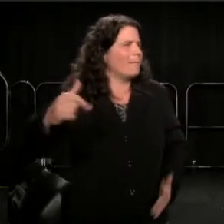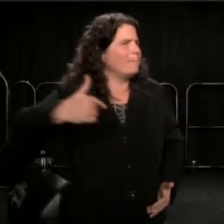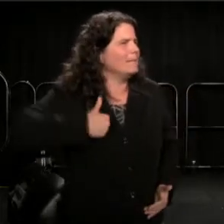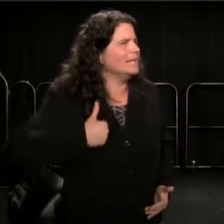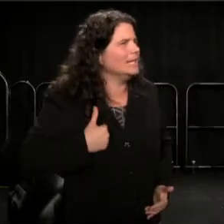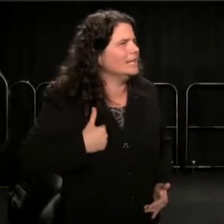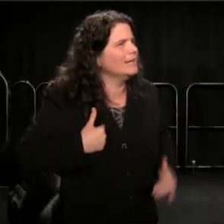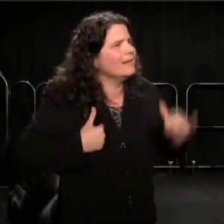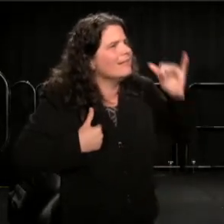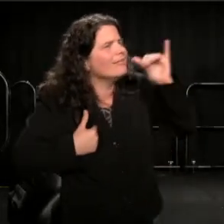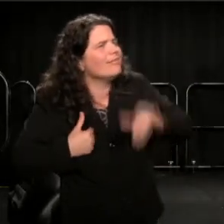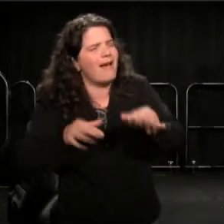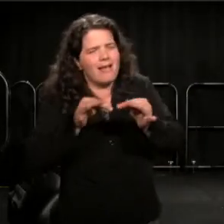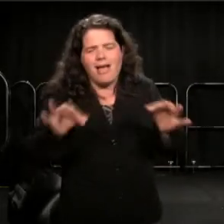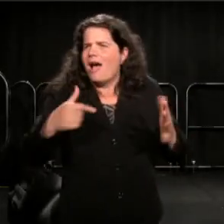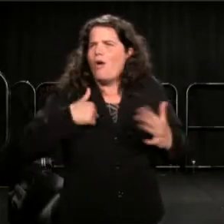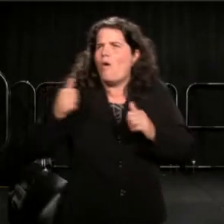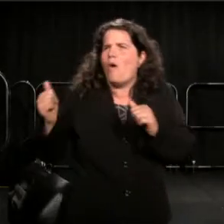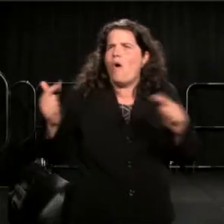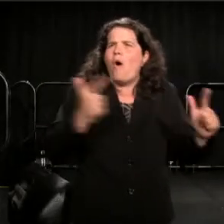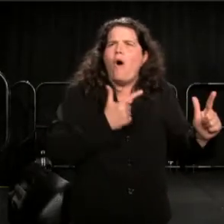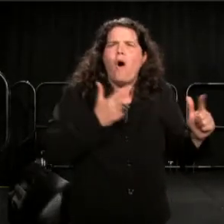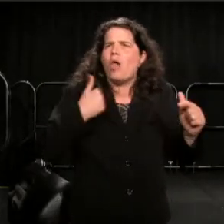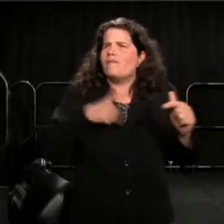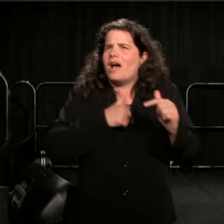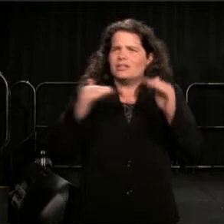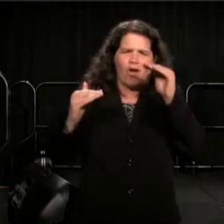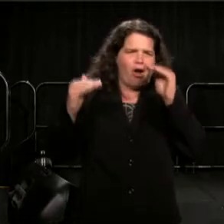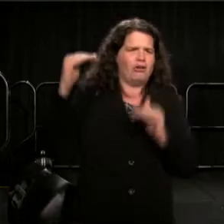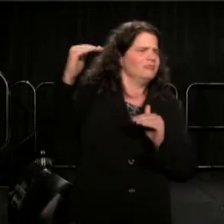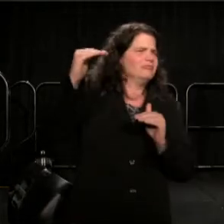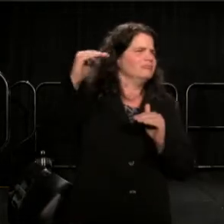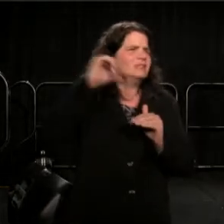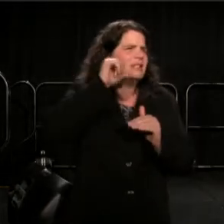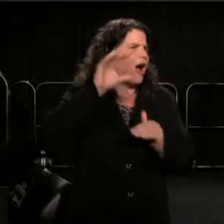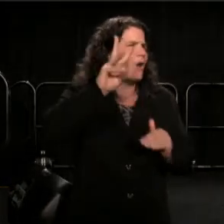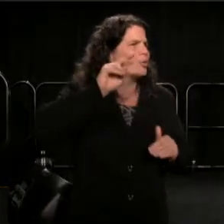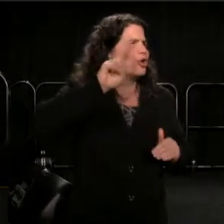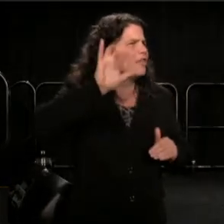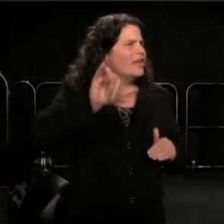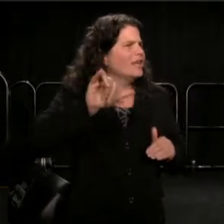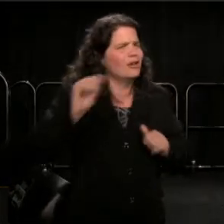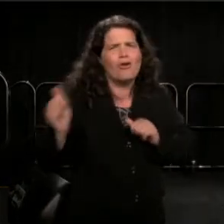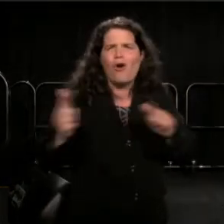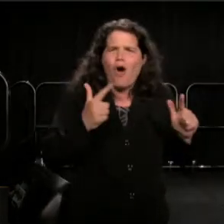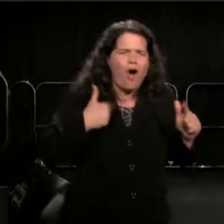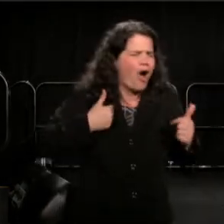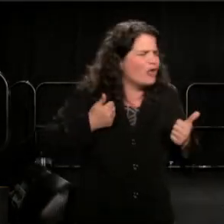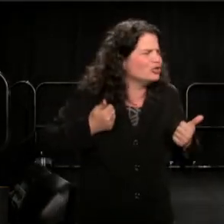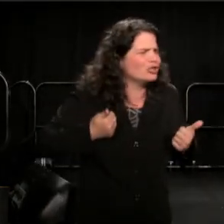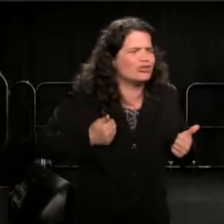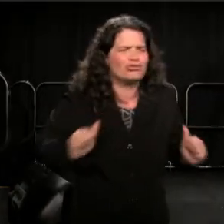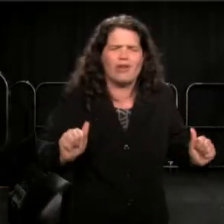And the stanza says, "We all fallen short." We all just trying to make it.